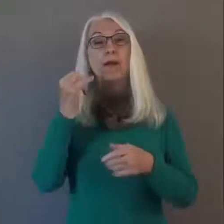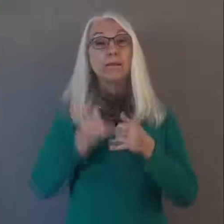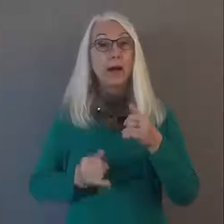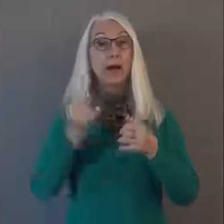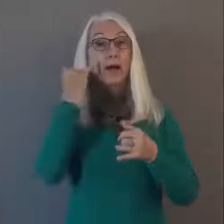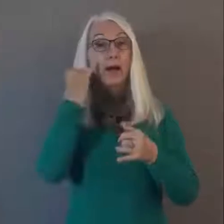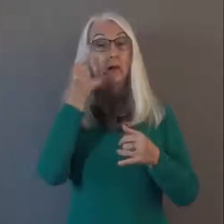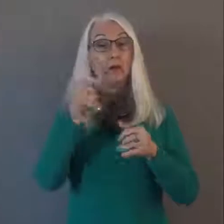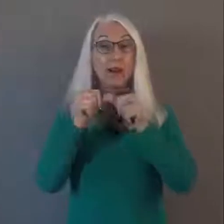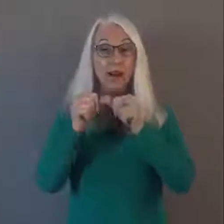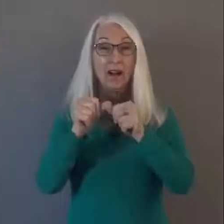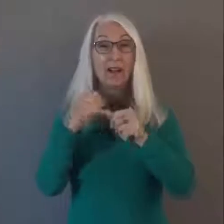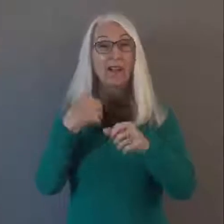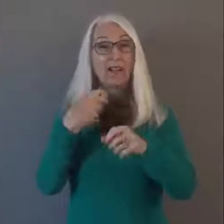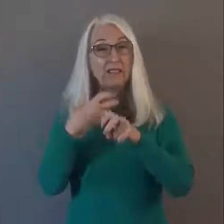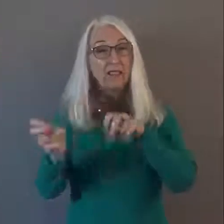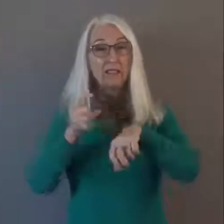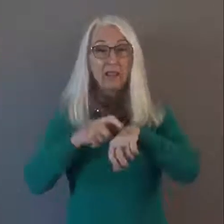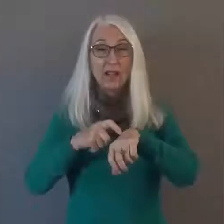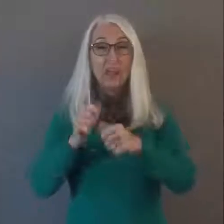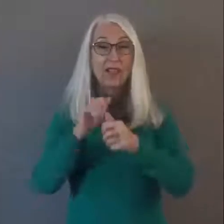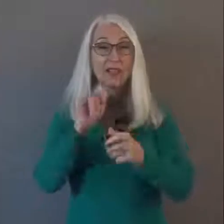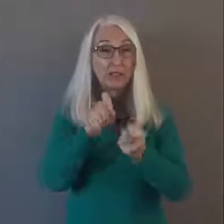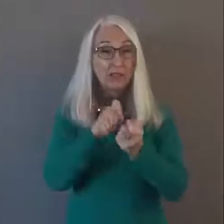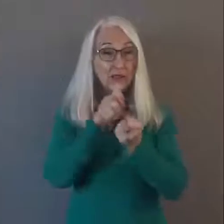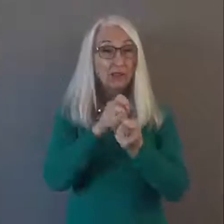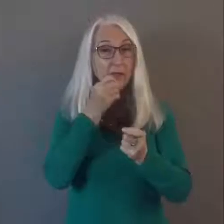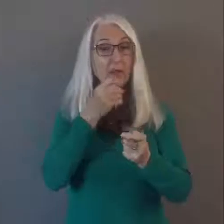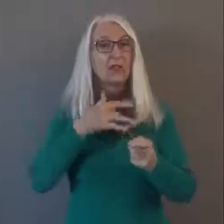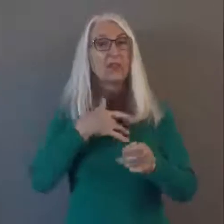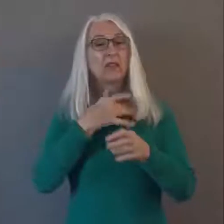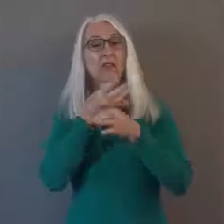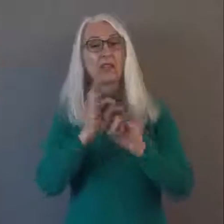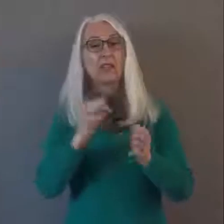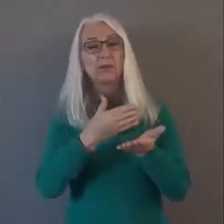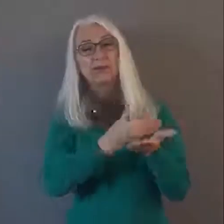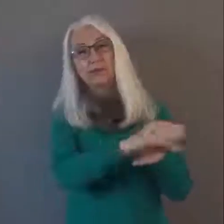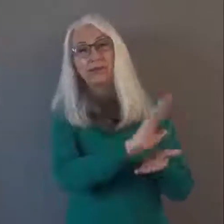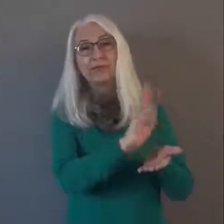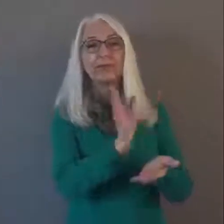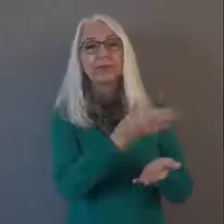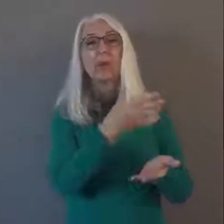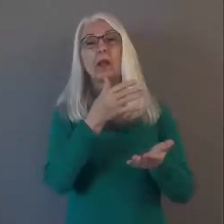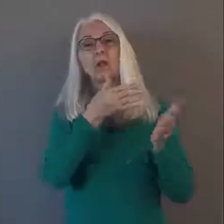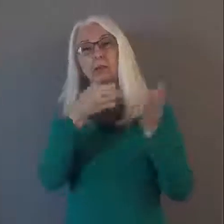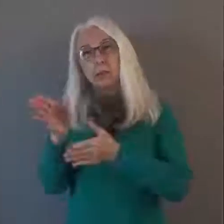Finally, if you continue to have a rough time with a specific food, feel free to skip it and